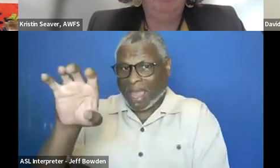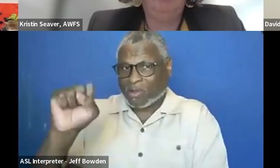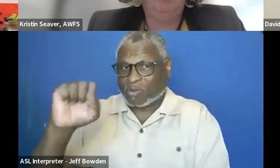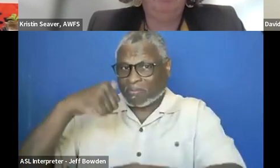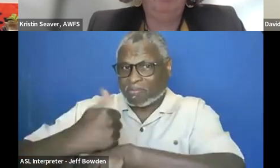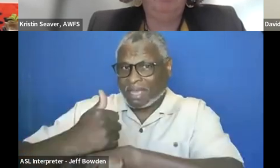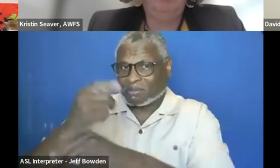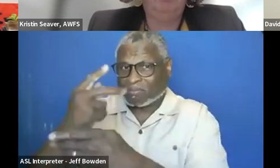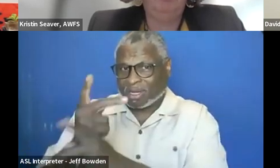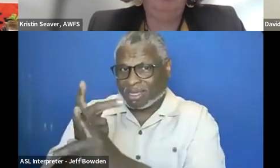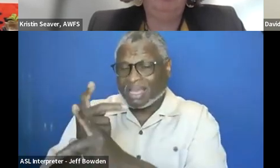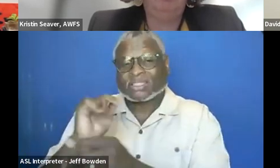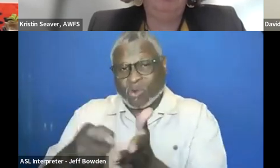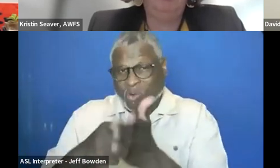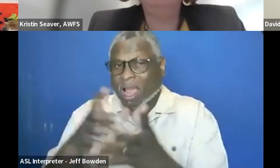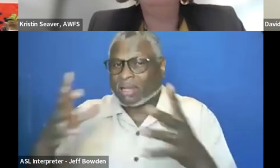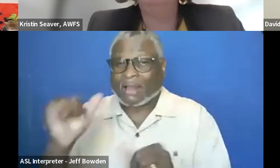So it could require a lot of legwork and time.